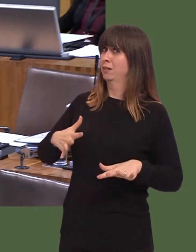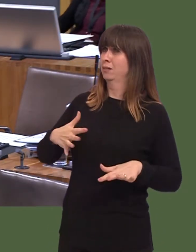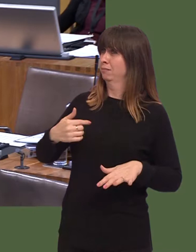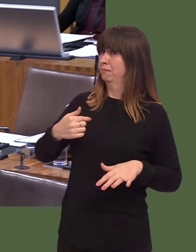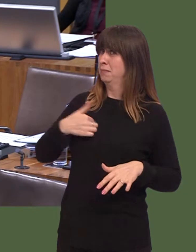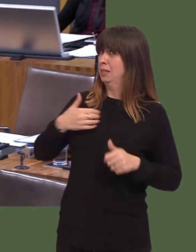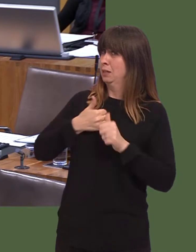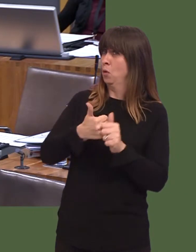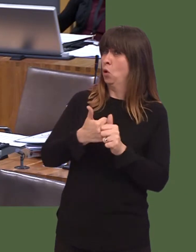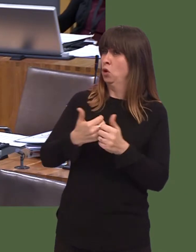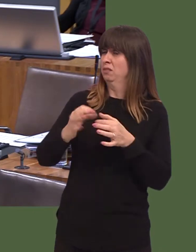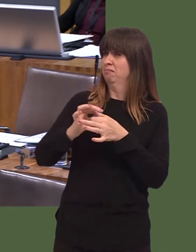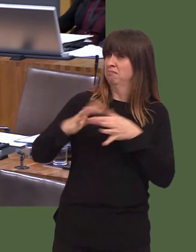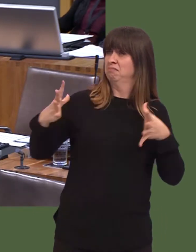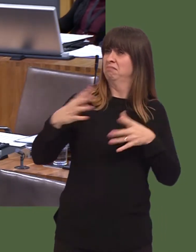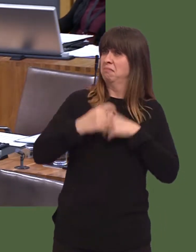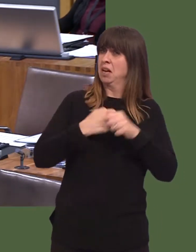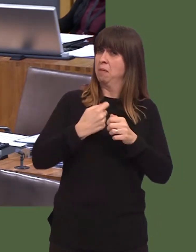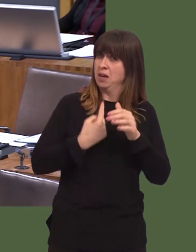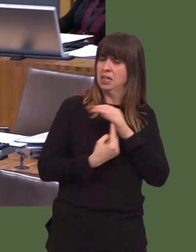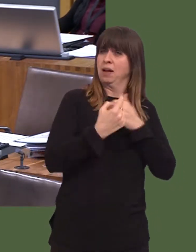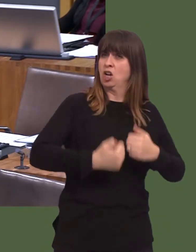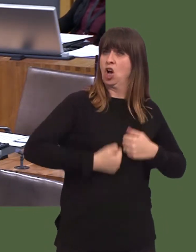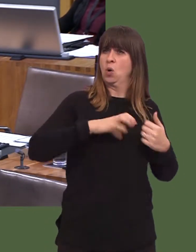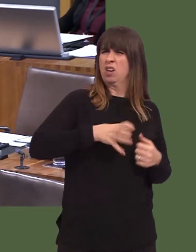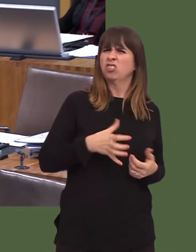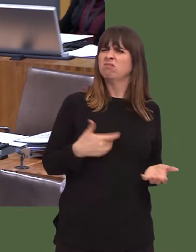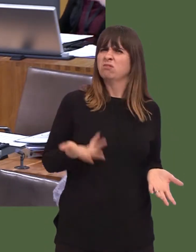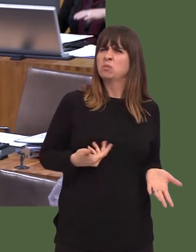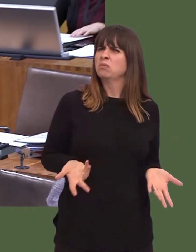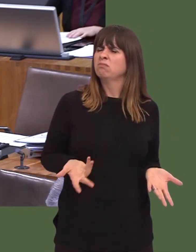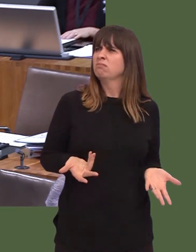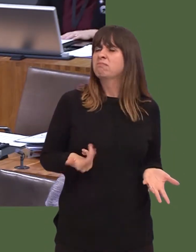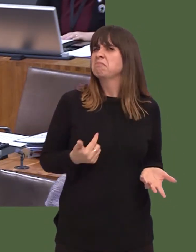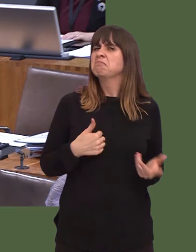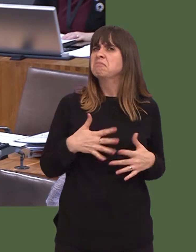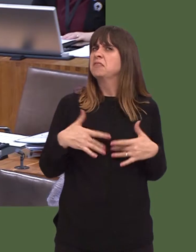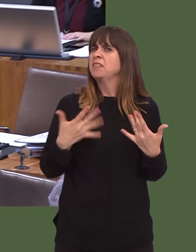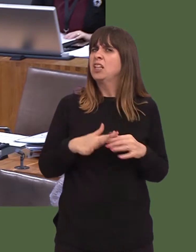Iím aware of the substantial financial transfers that take place and that come into Wales,